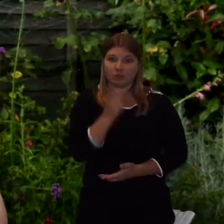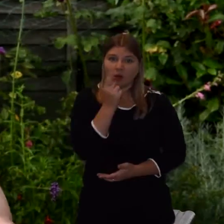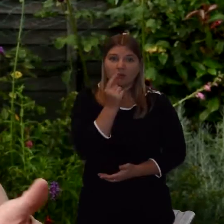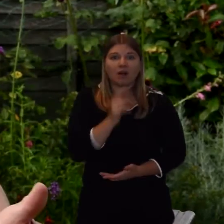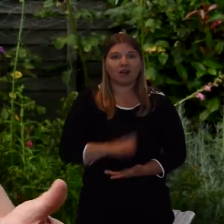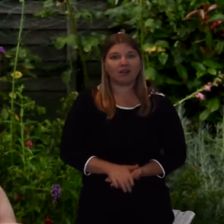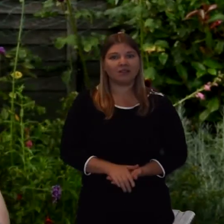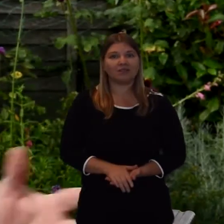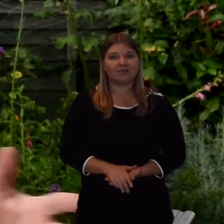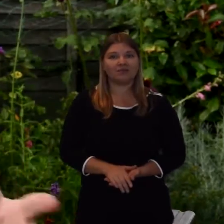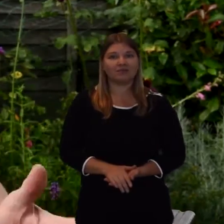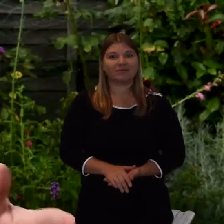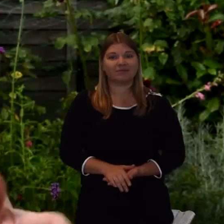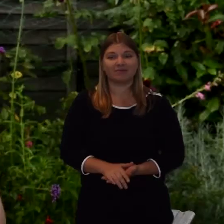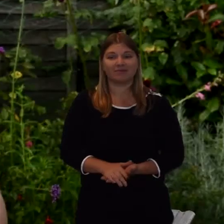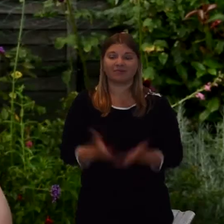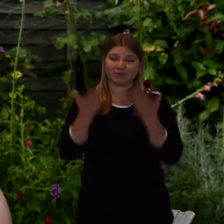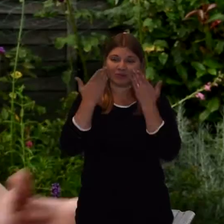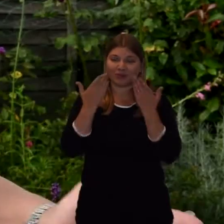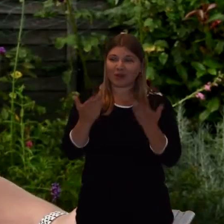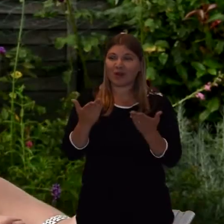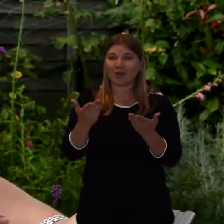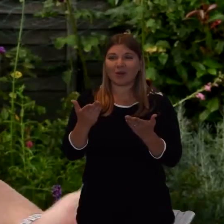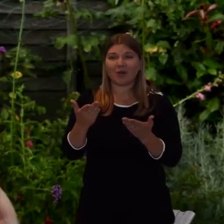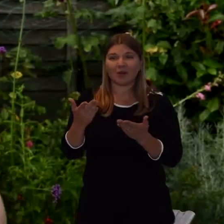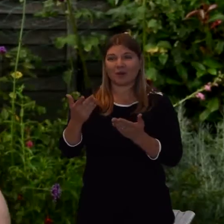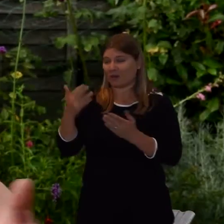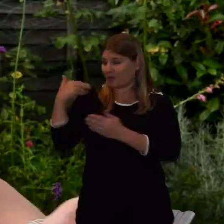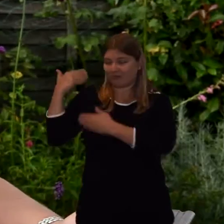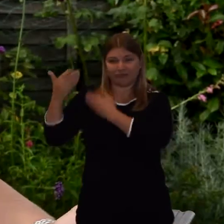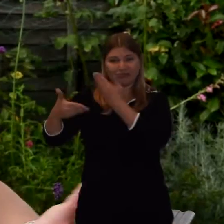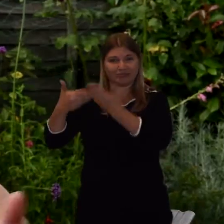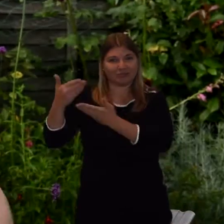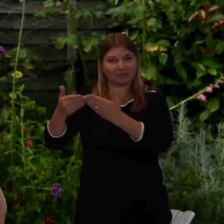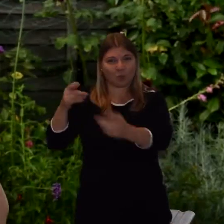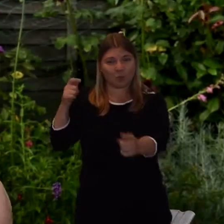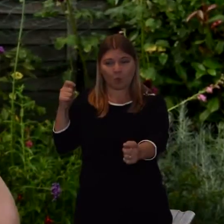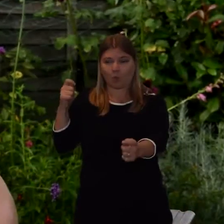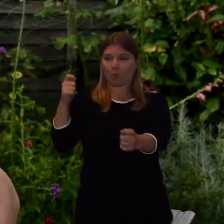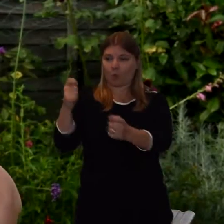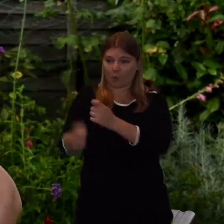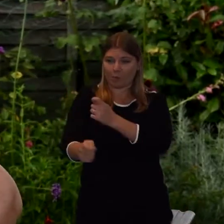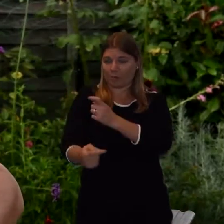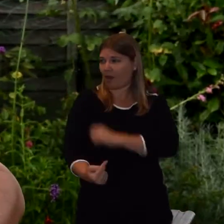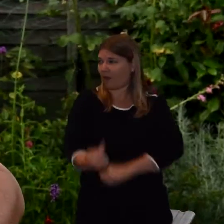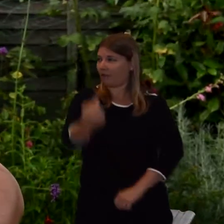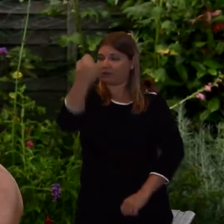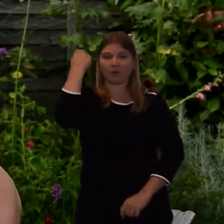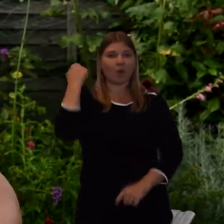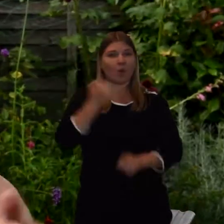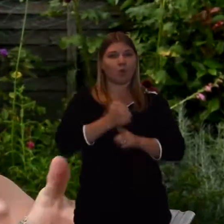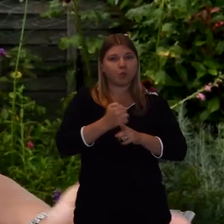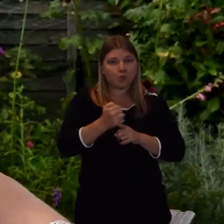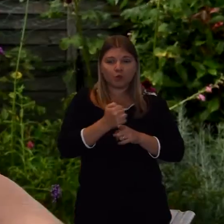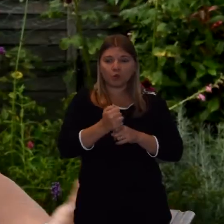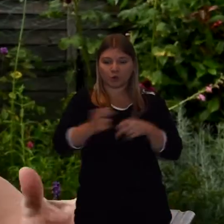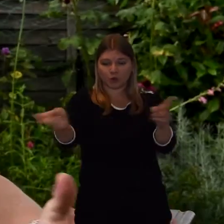Showing again that trend that I mentioned earlier, about how things have changed in terms of ornate coffins, wood.